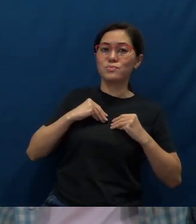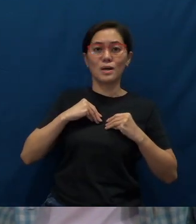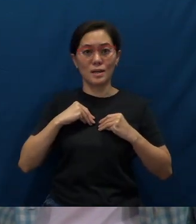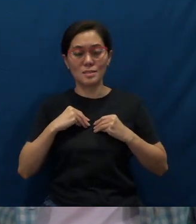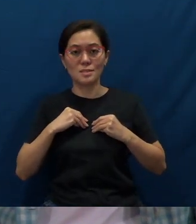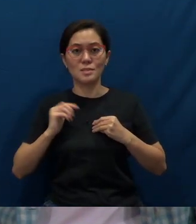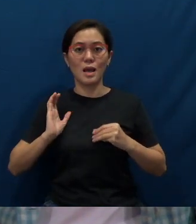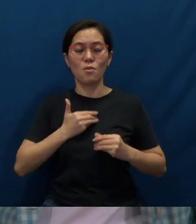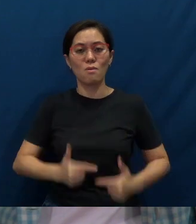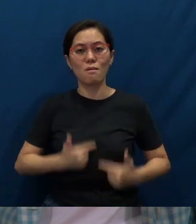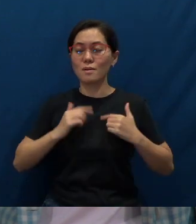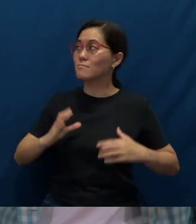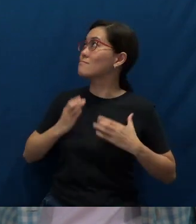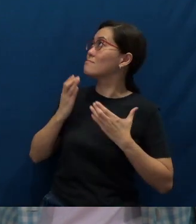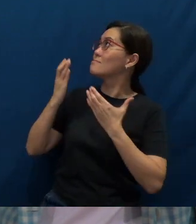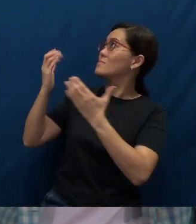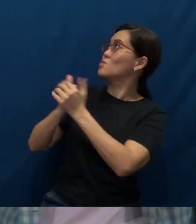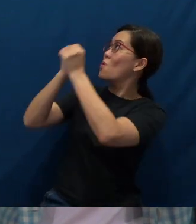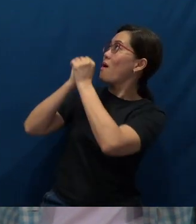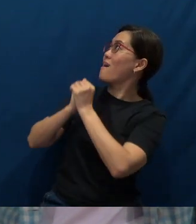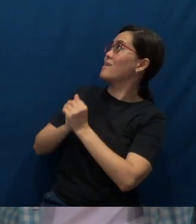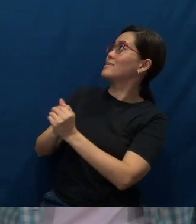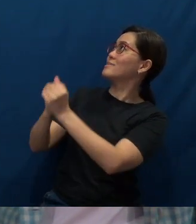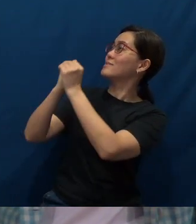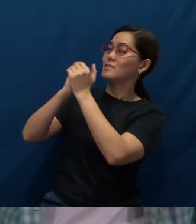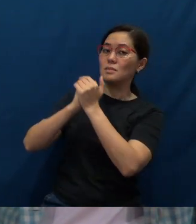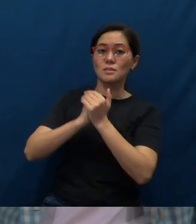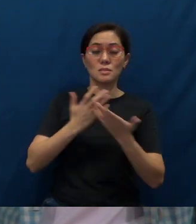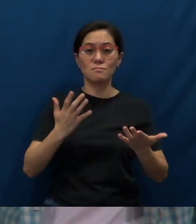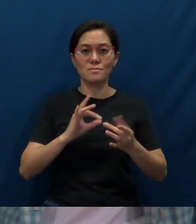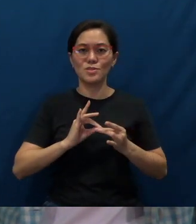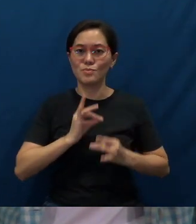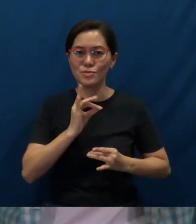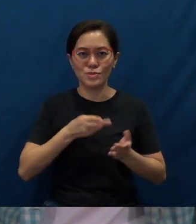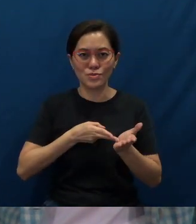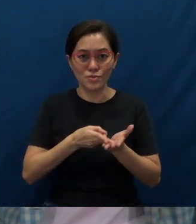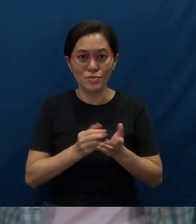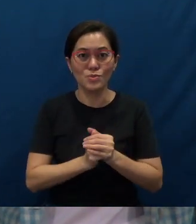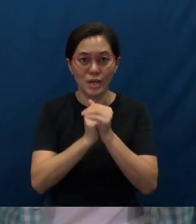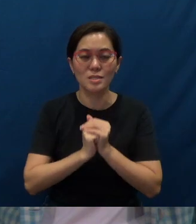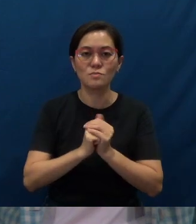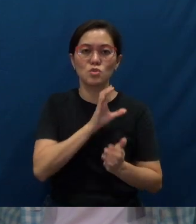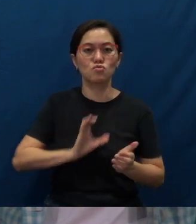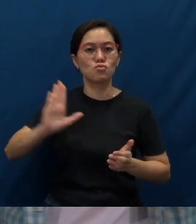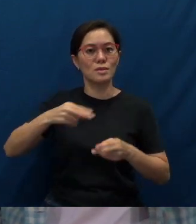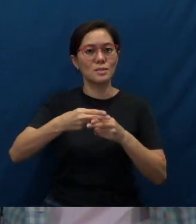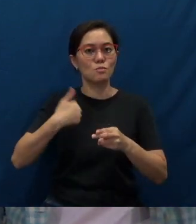We commit our lives to You and worship You in spirit and in truth. In Christ's name we pray, amen.